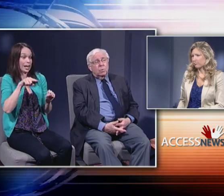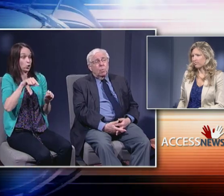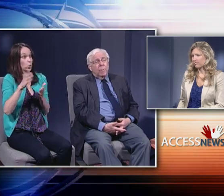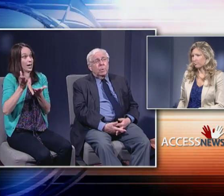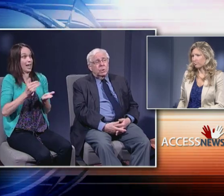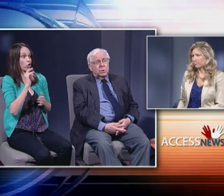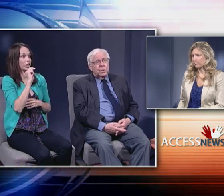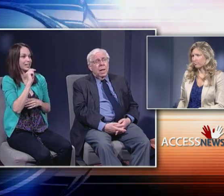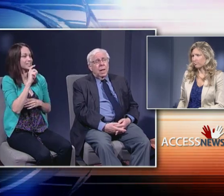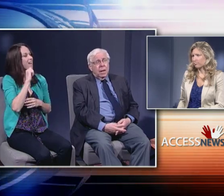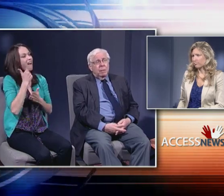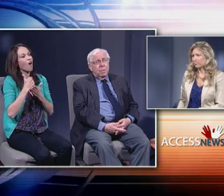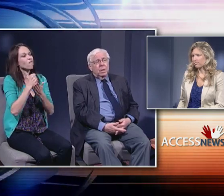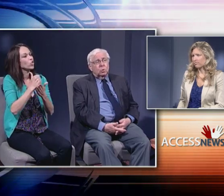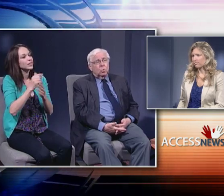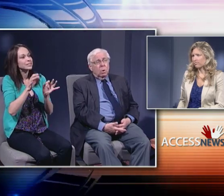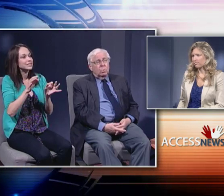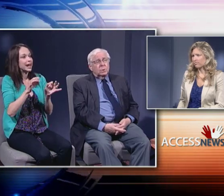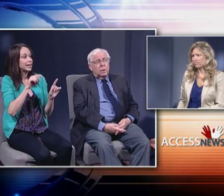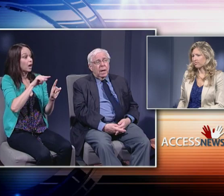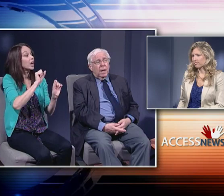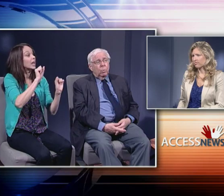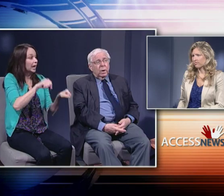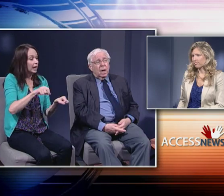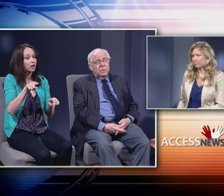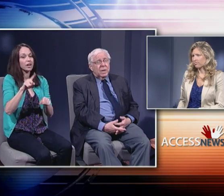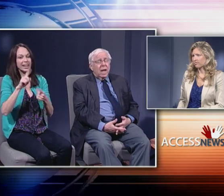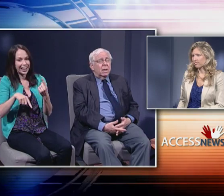of weapons can be controlled and what kinds can't.